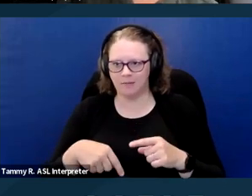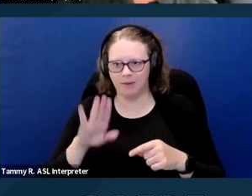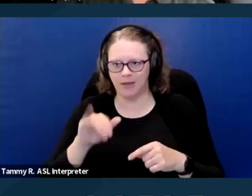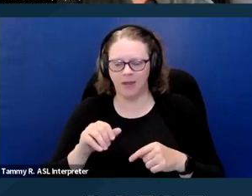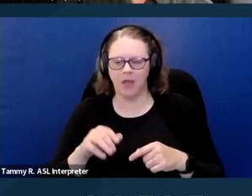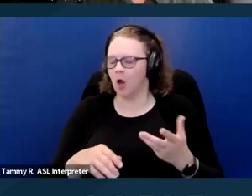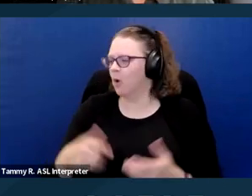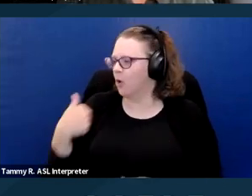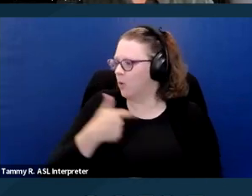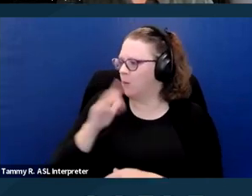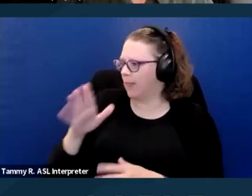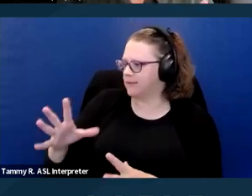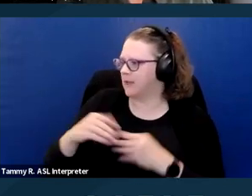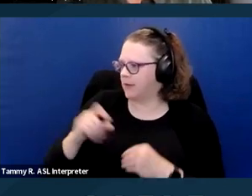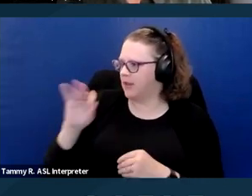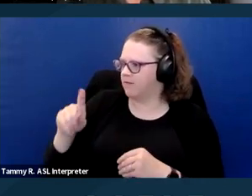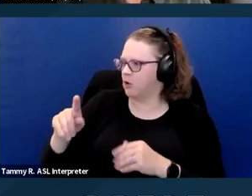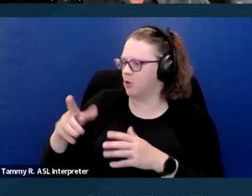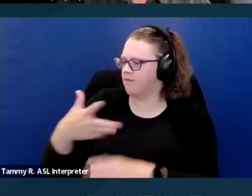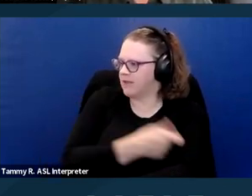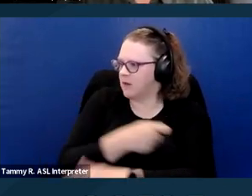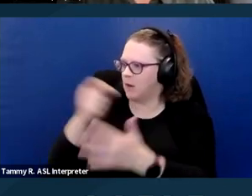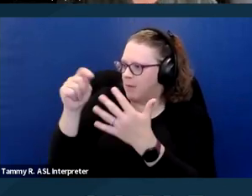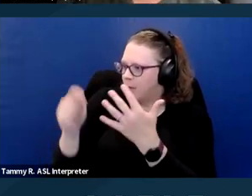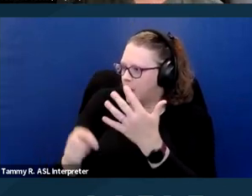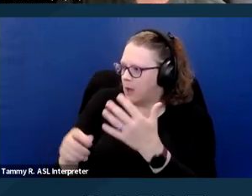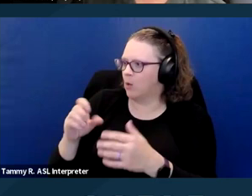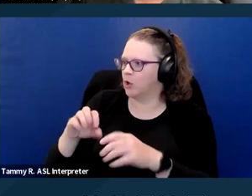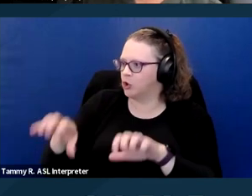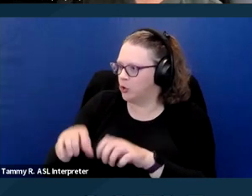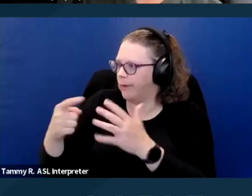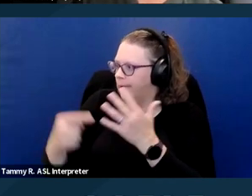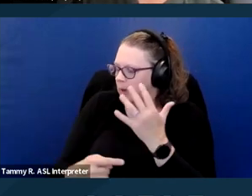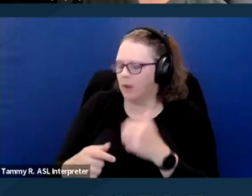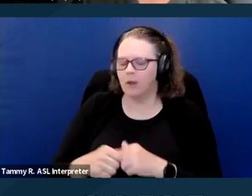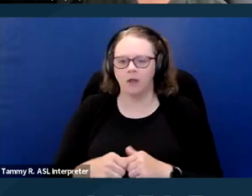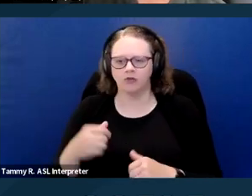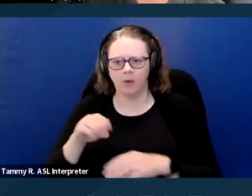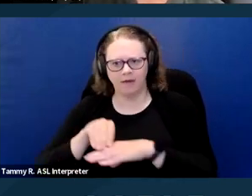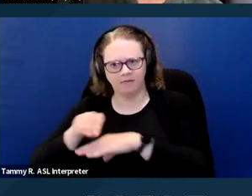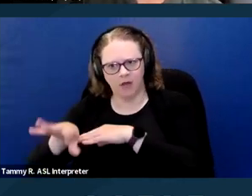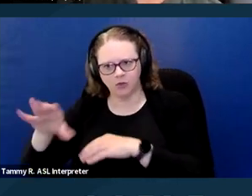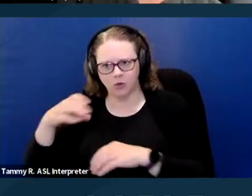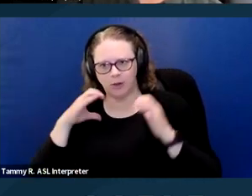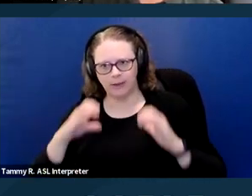So, you know, you always wanna advise your tenant to follow whatever laws applied to them in their municipality.